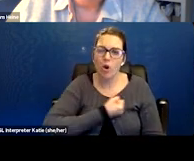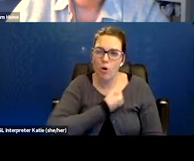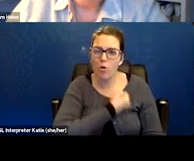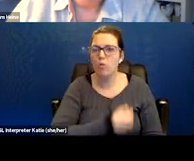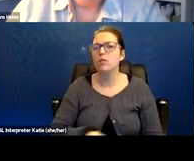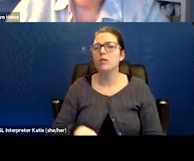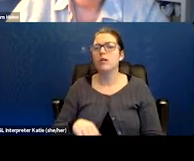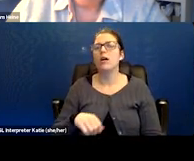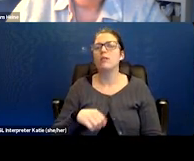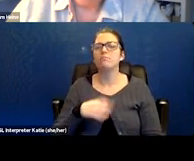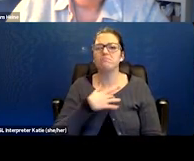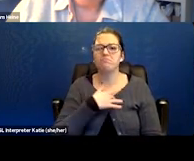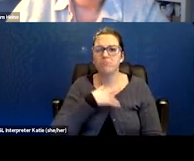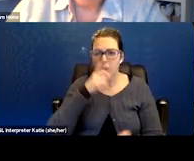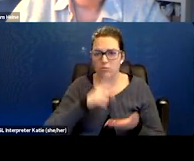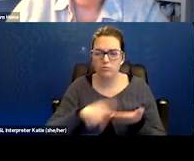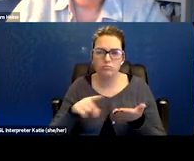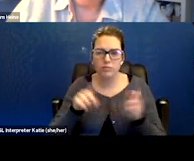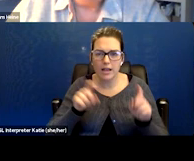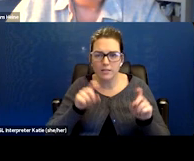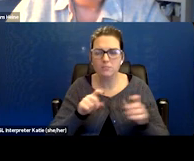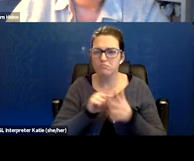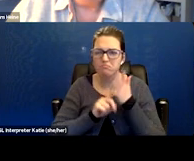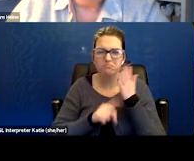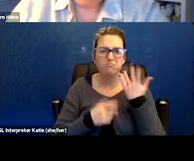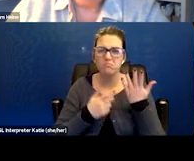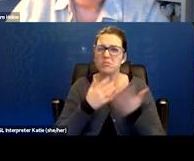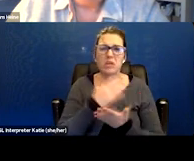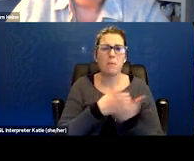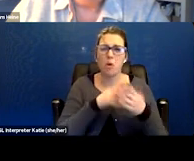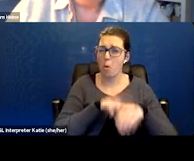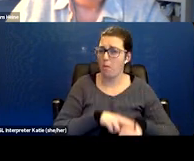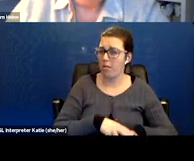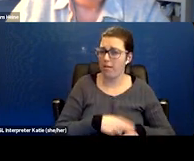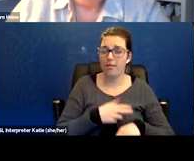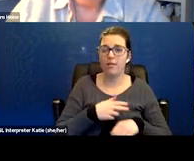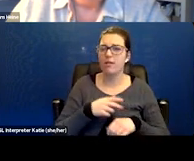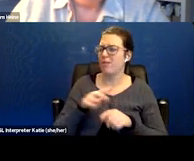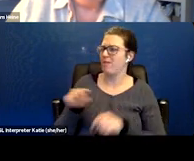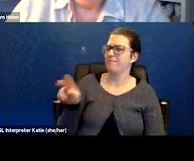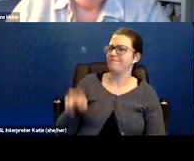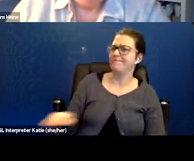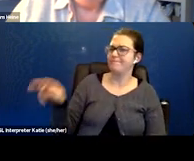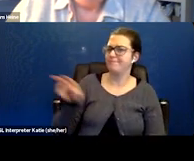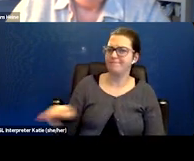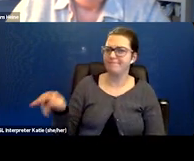but the symptomatic part of that isn't and that chronic viral infection.